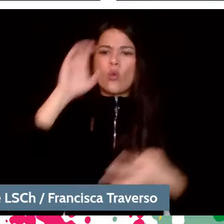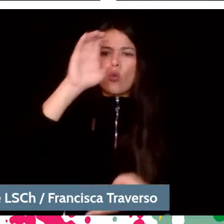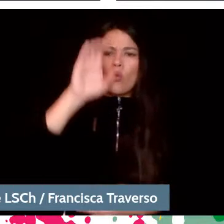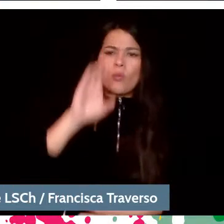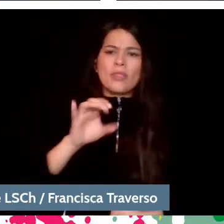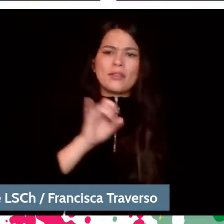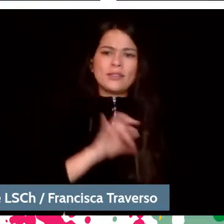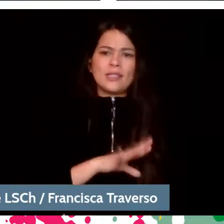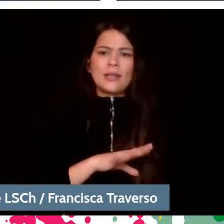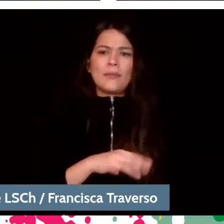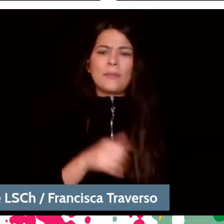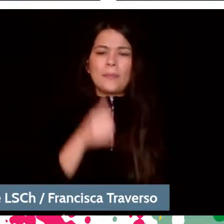Let's see...